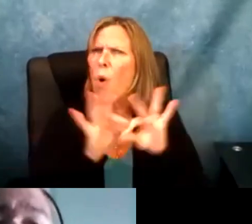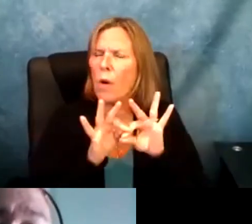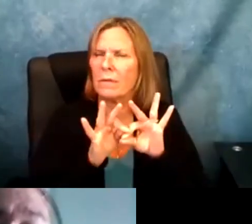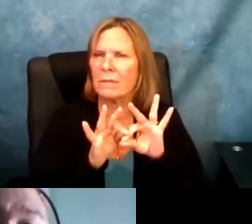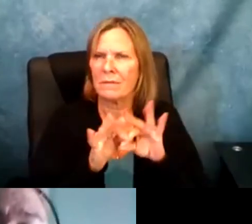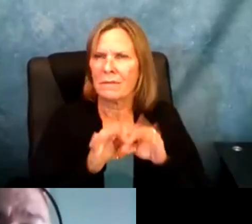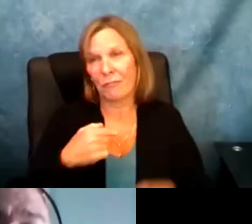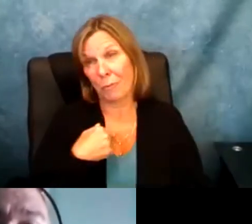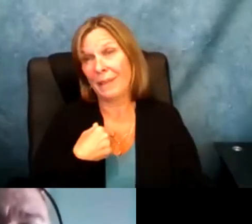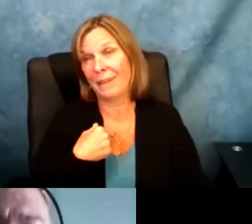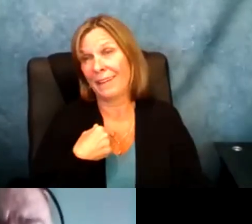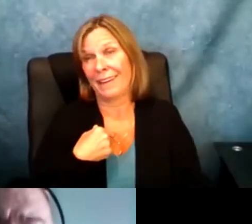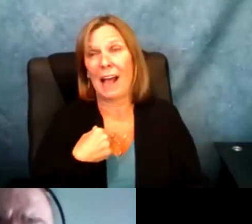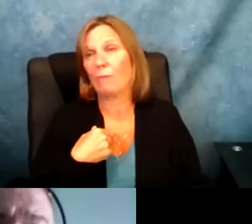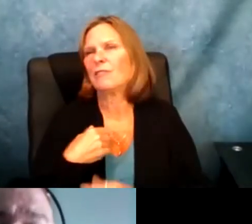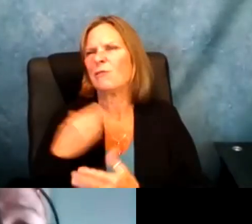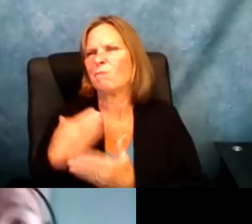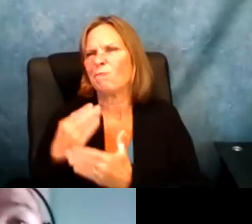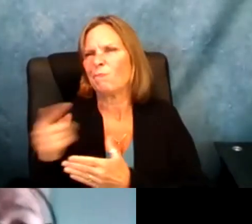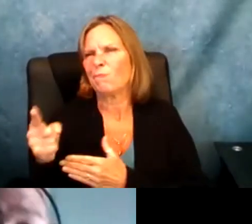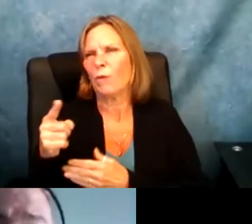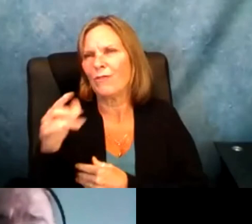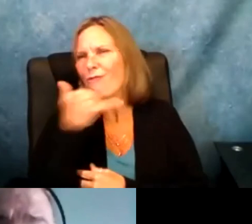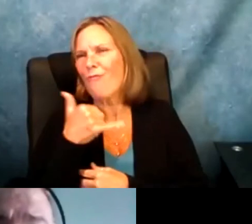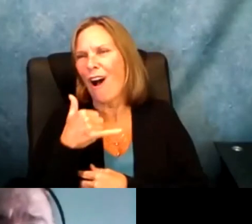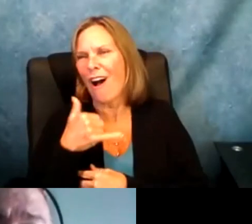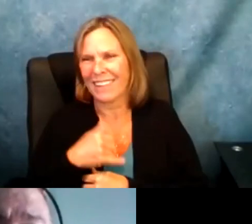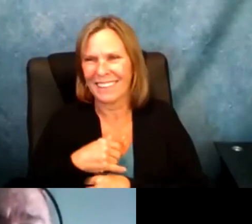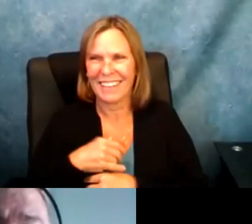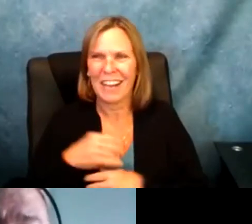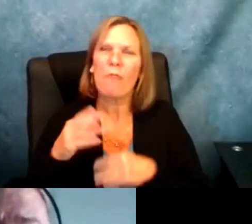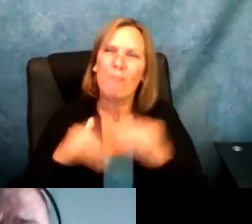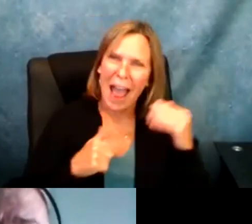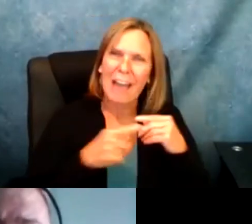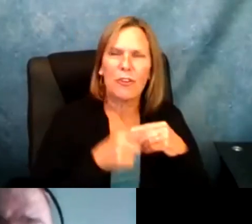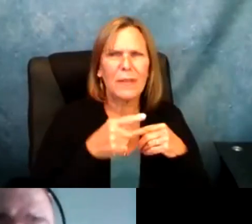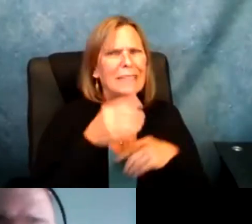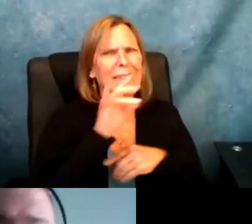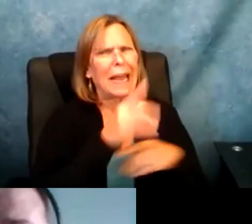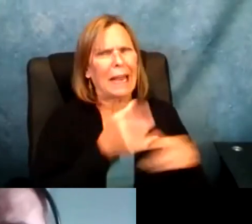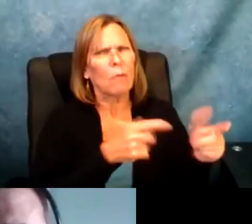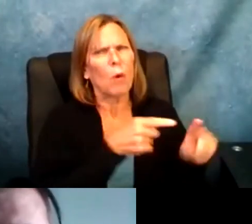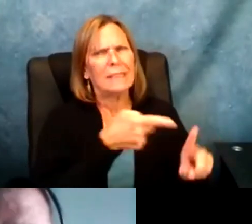One thing I wish I was more vocal about is what happened because for me it was more I will prove you wrong rather